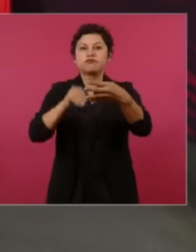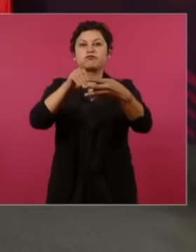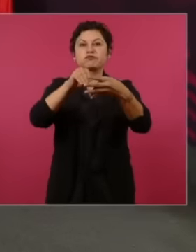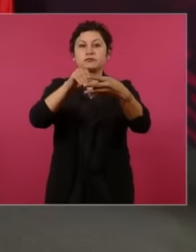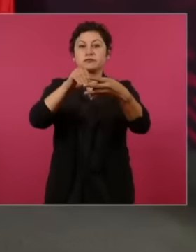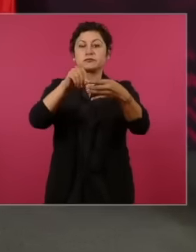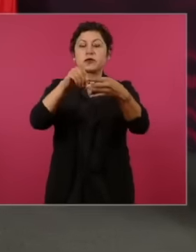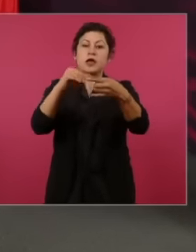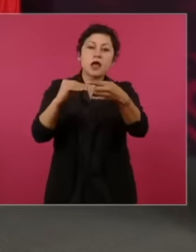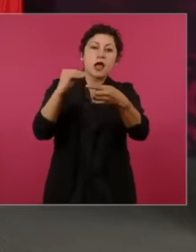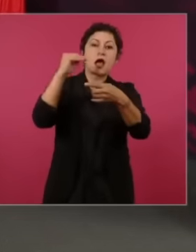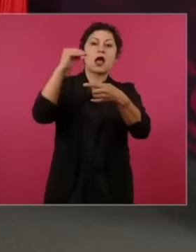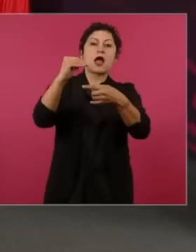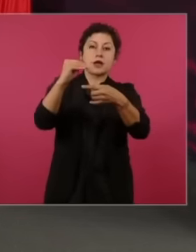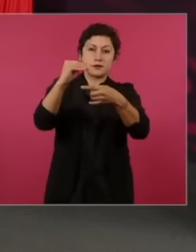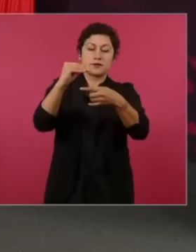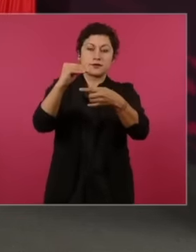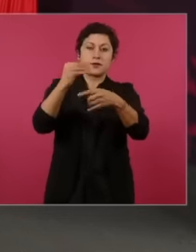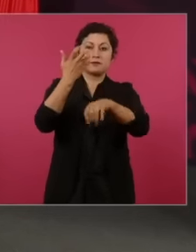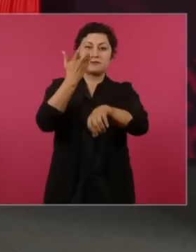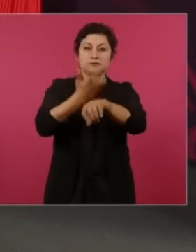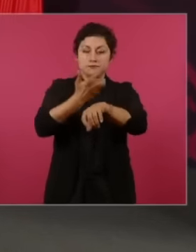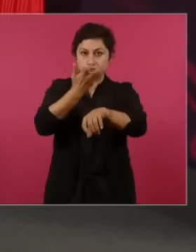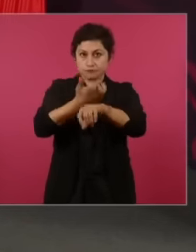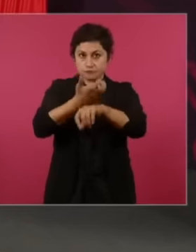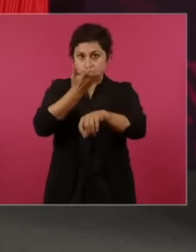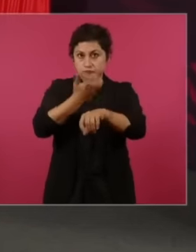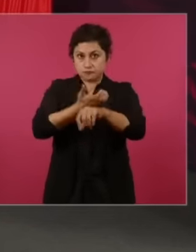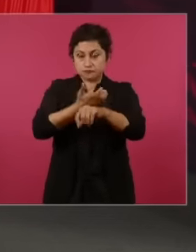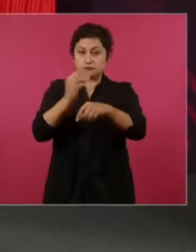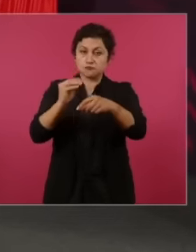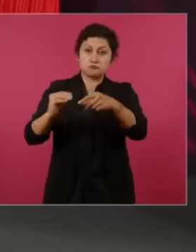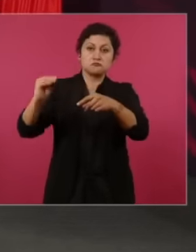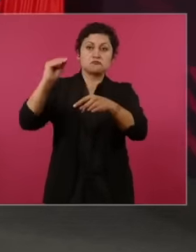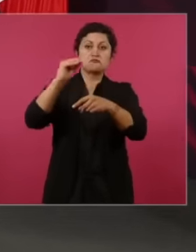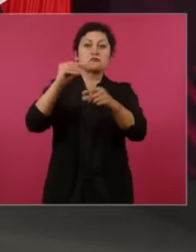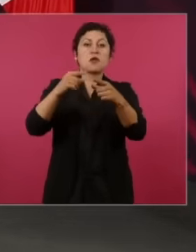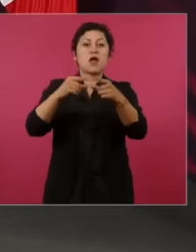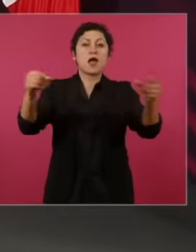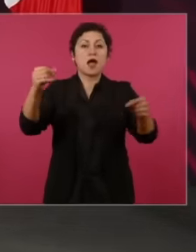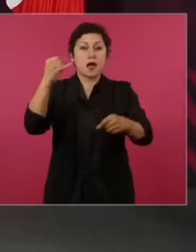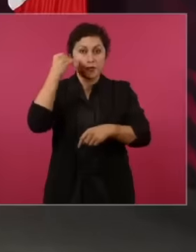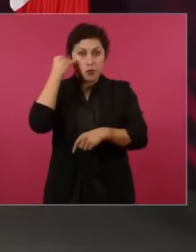Japan and